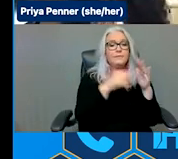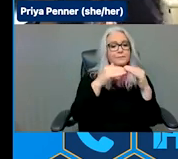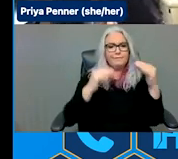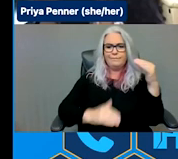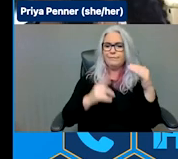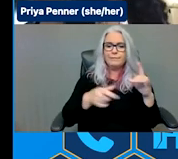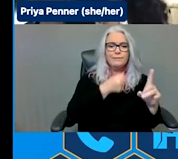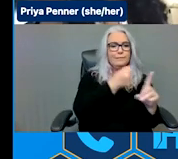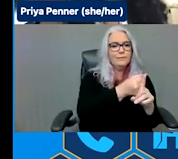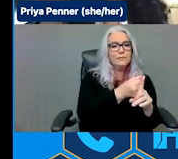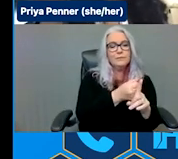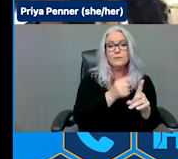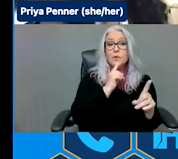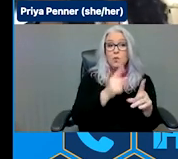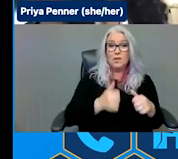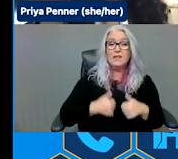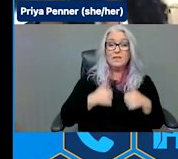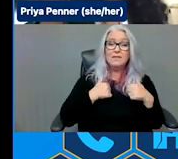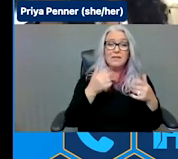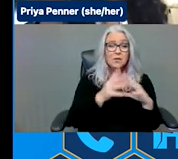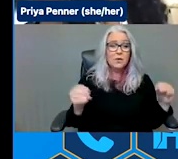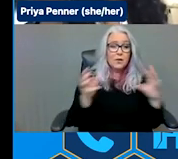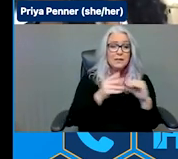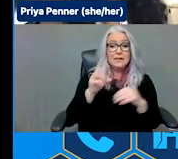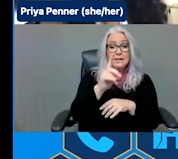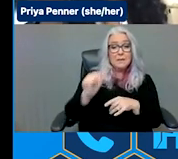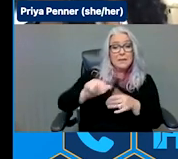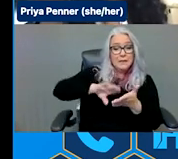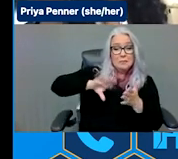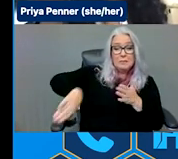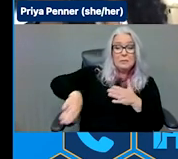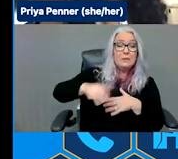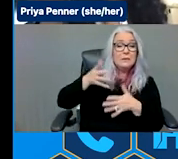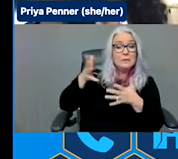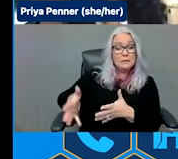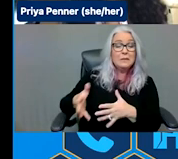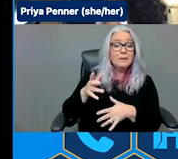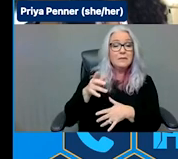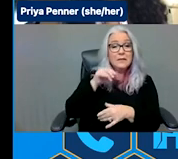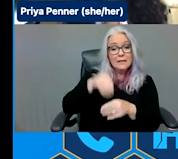the stories of people being left behind in disasters. Additional resources. As we continue the work moving